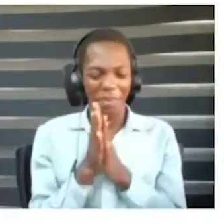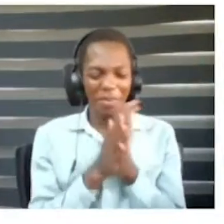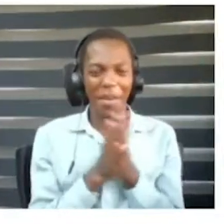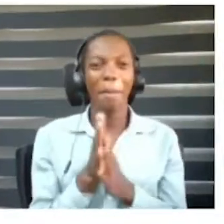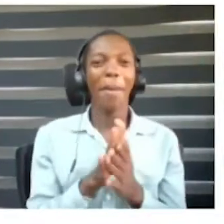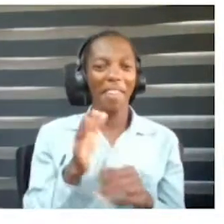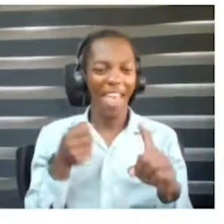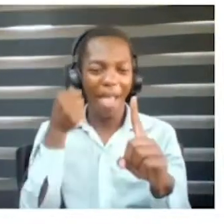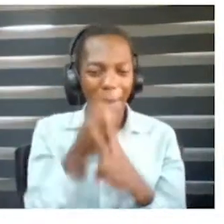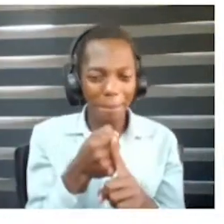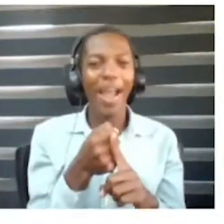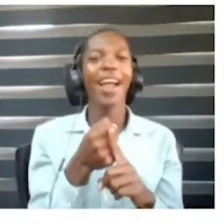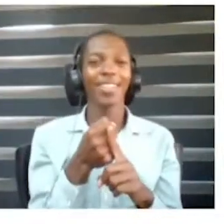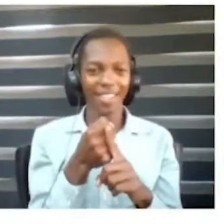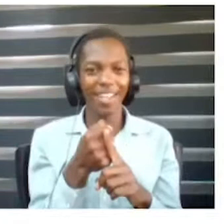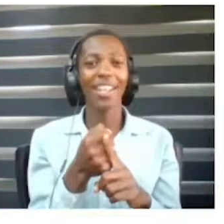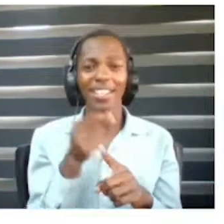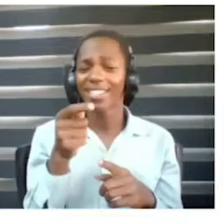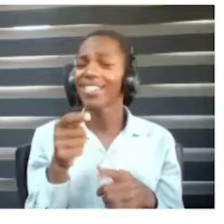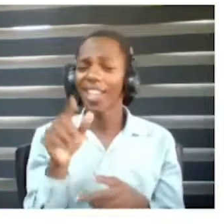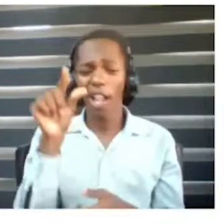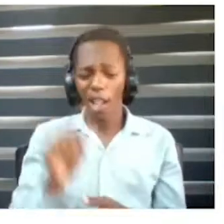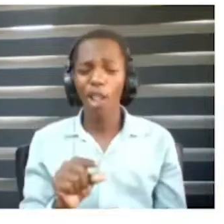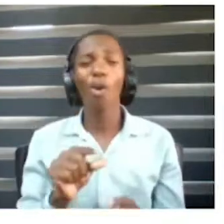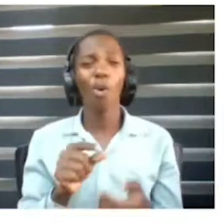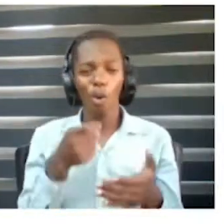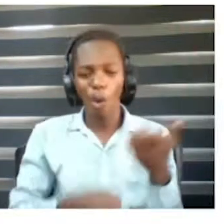of your app and low cost point of sustainability and scalability.